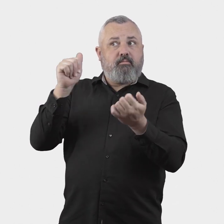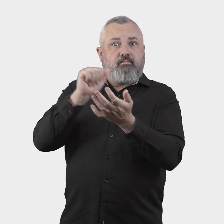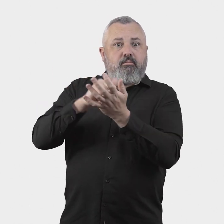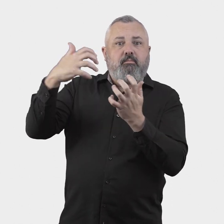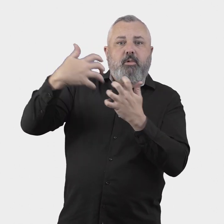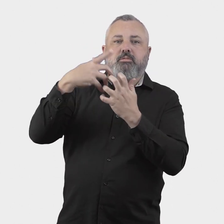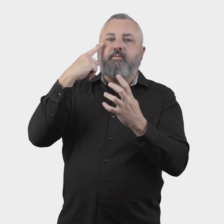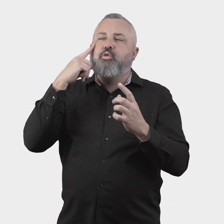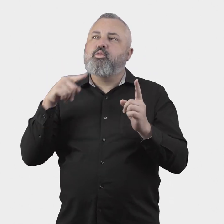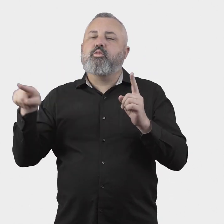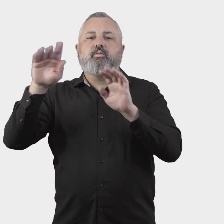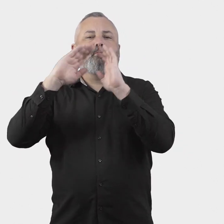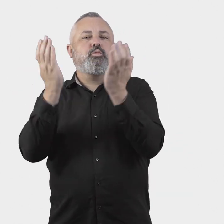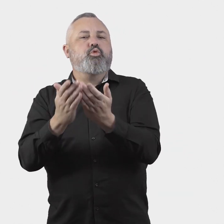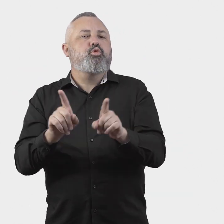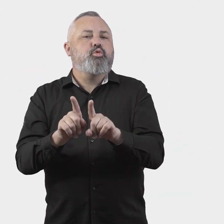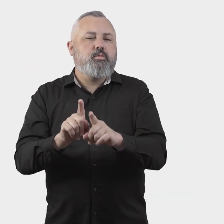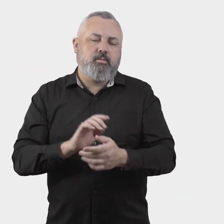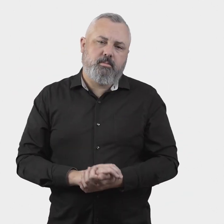other markets where appropriate.